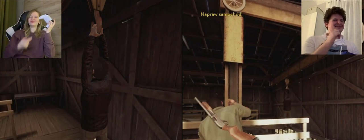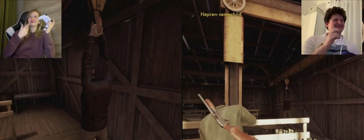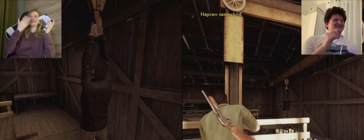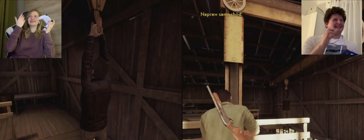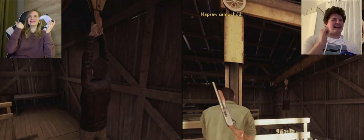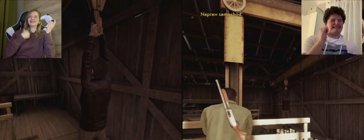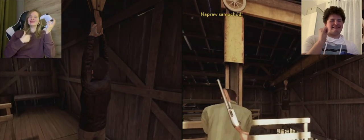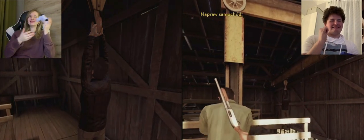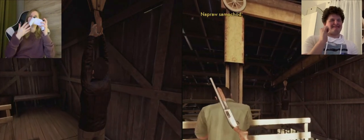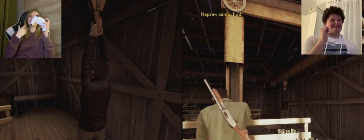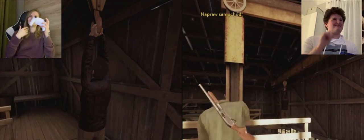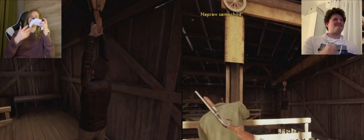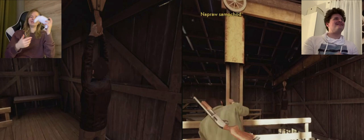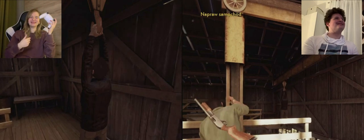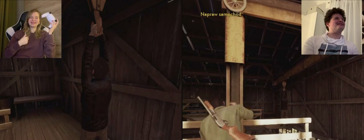K: in its place I would not endure and I would fall XD